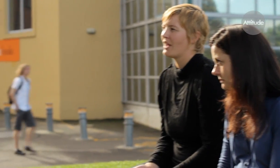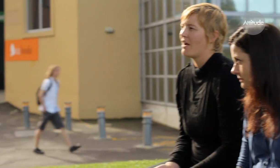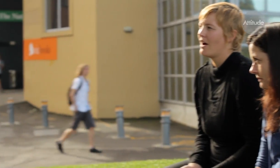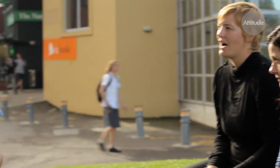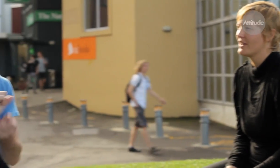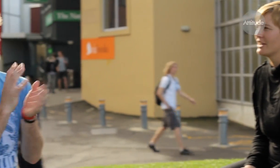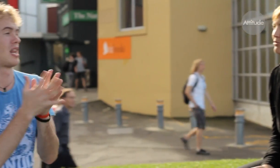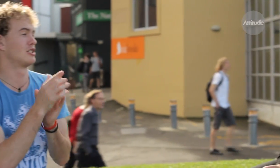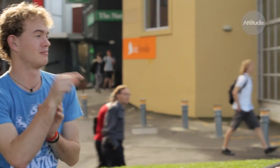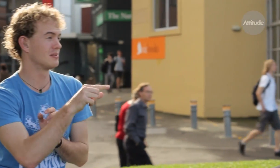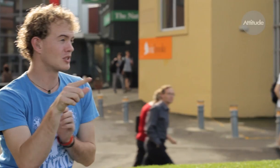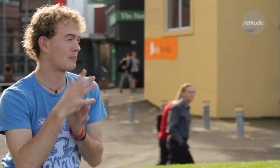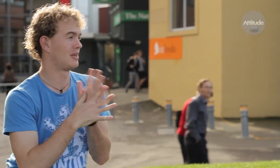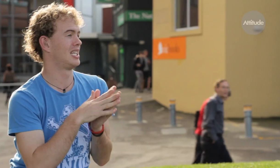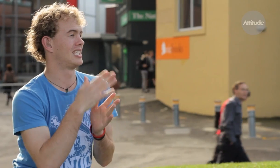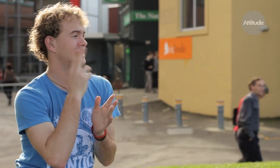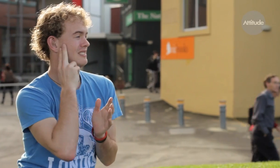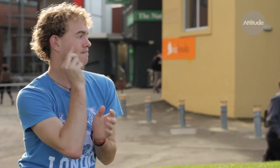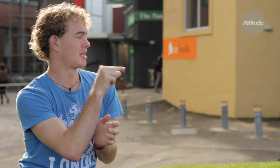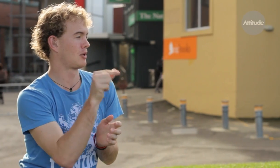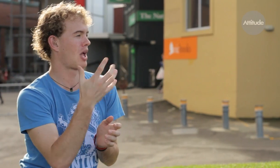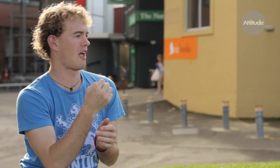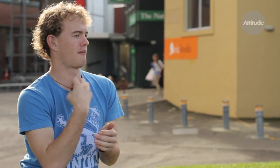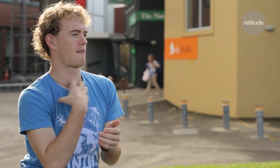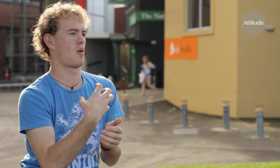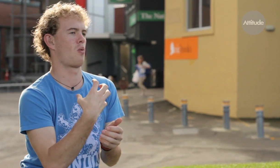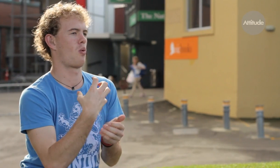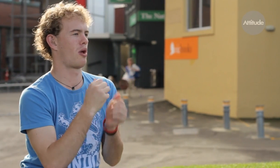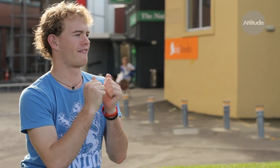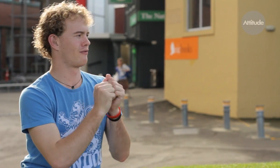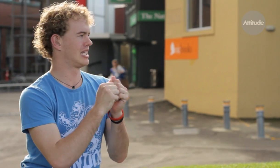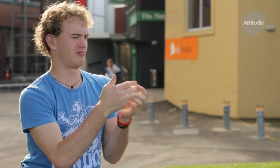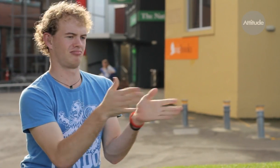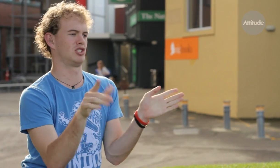I think it would mean that deaf people would have more friends and more choice of friends